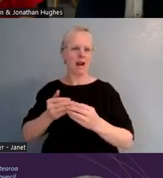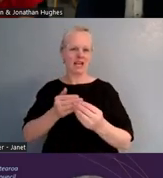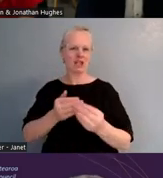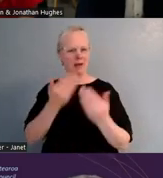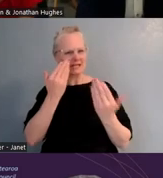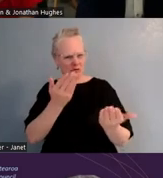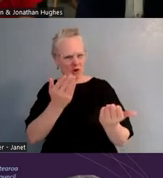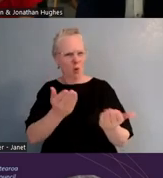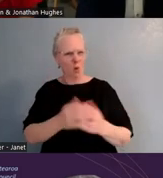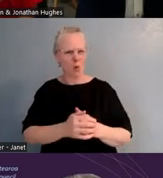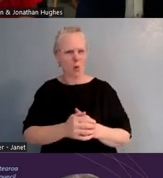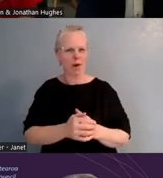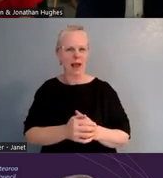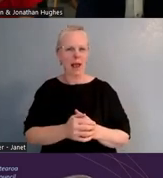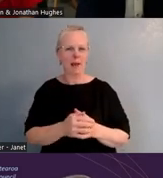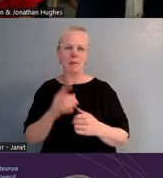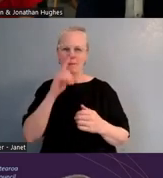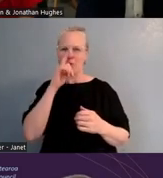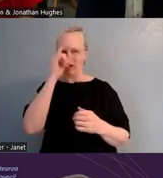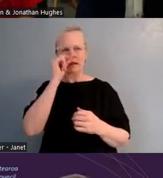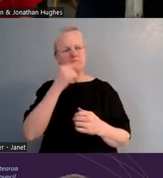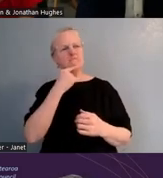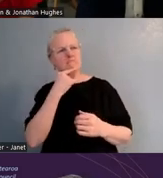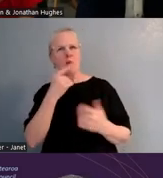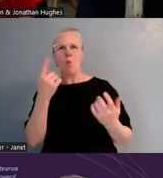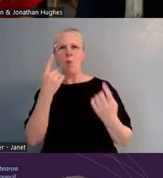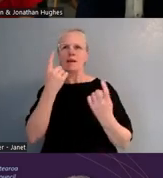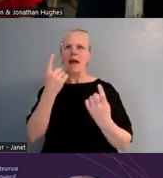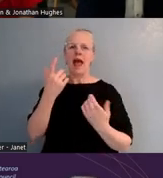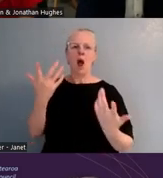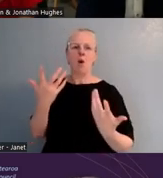and what that might look like in action when we're thinking about management of resources,